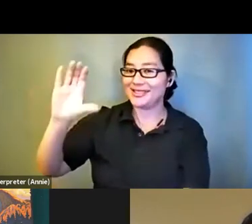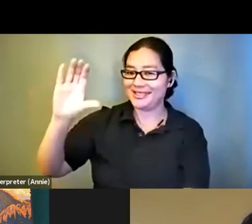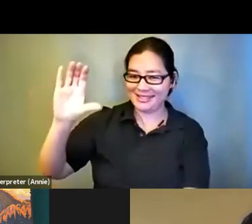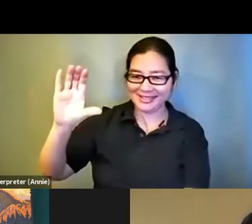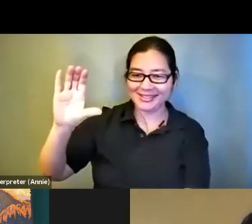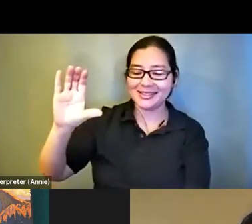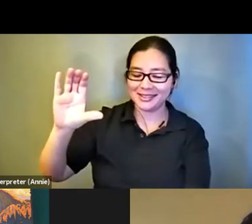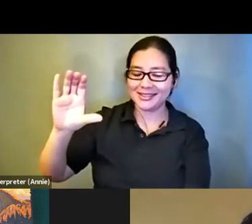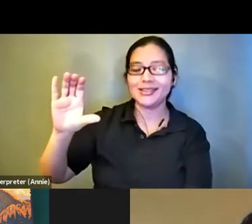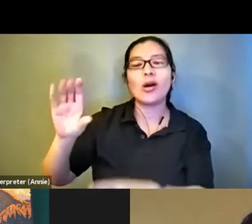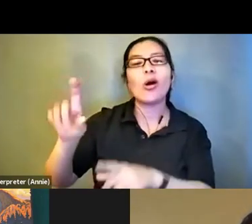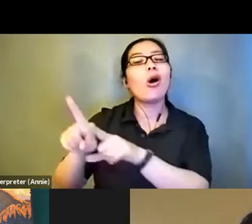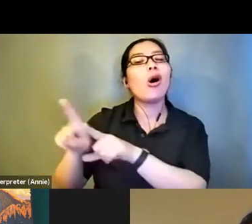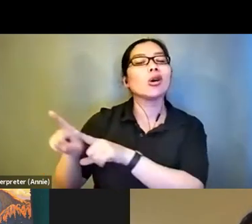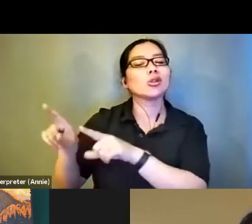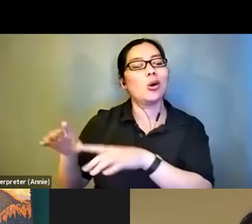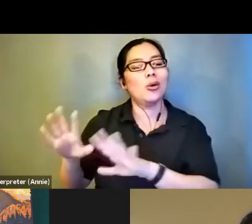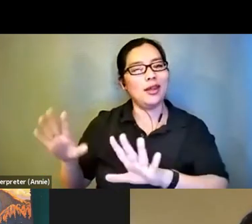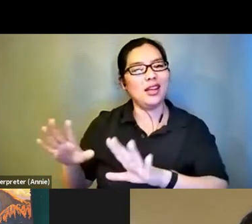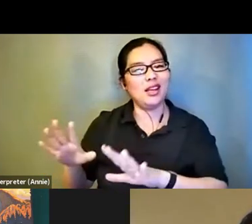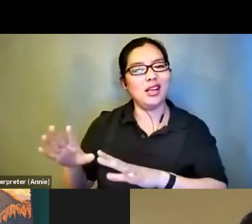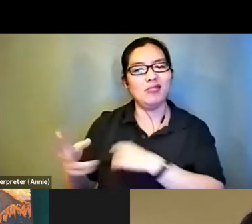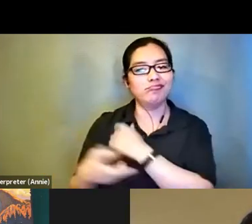unseated lands of the